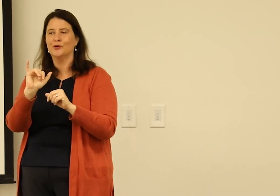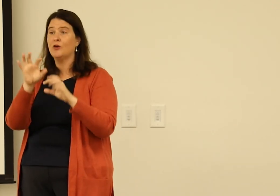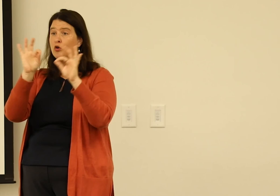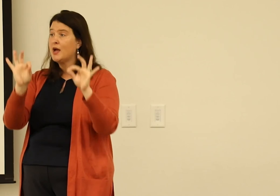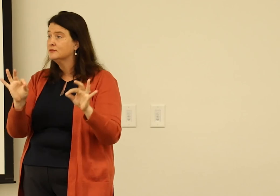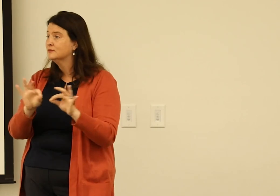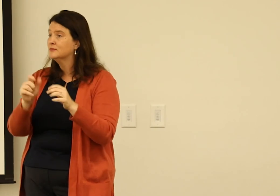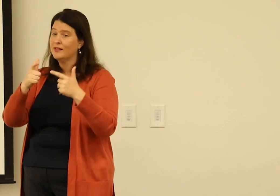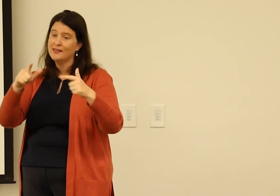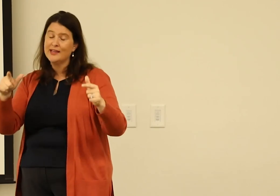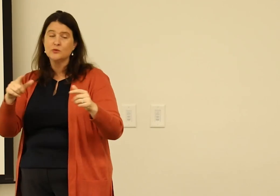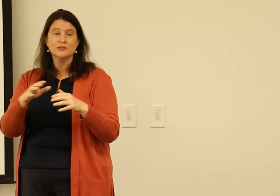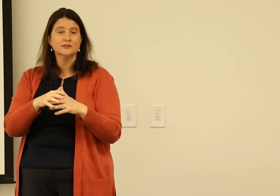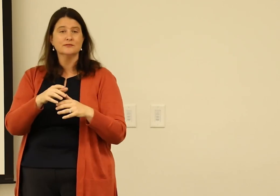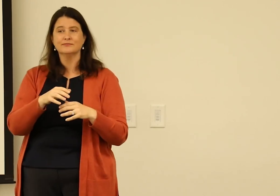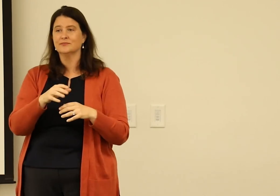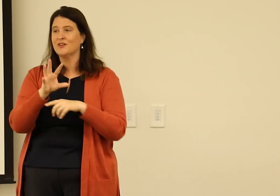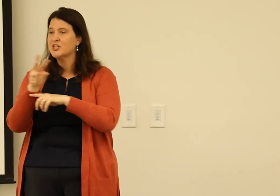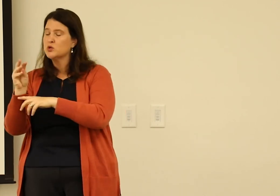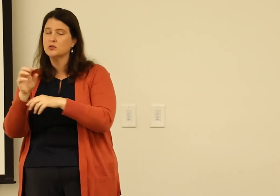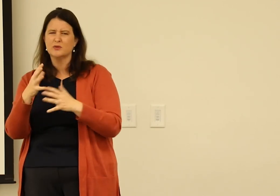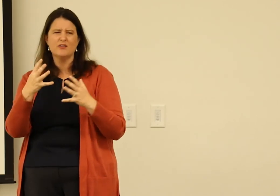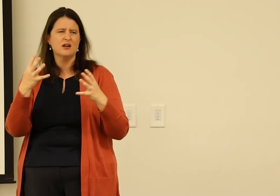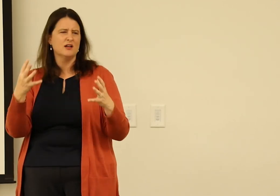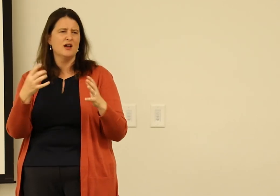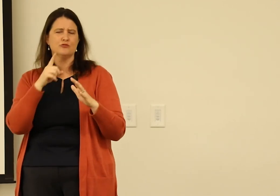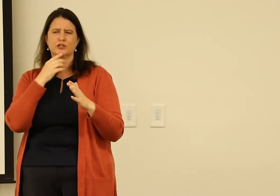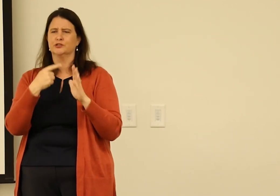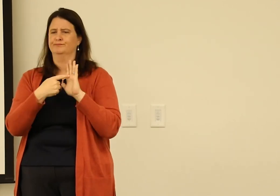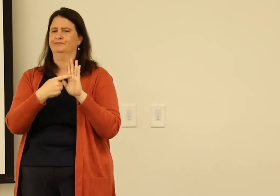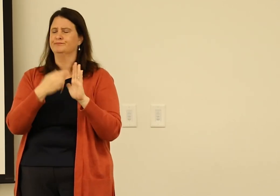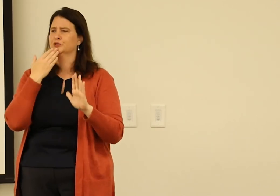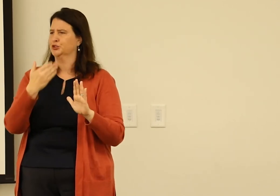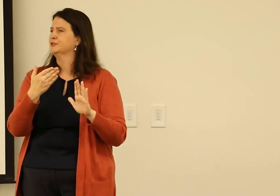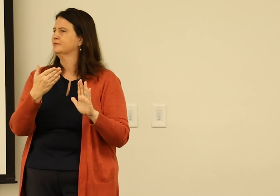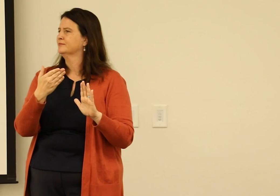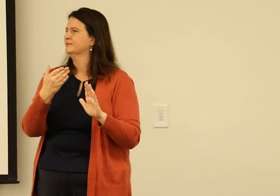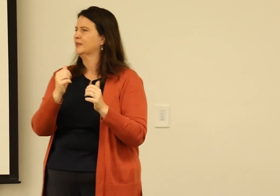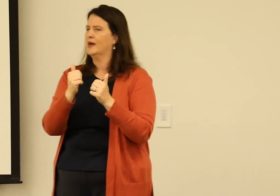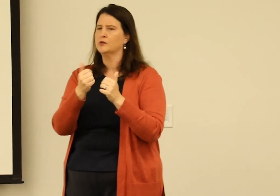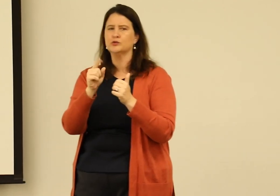We translate the format, the language. We have videos that we've translated our research into ASL,